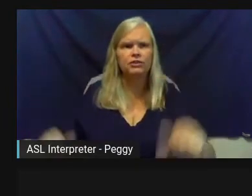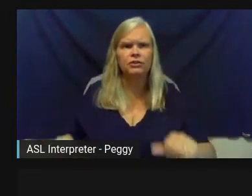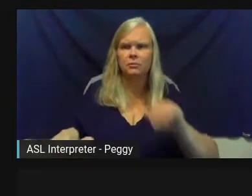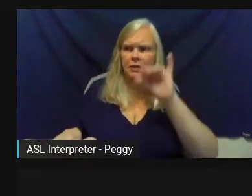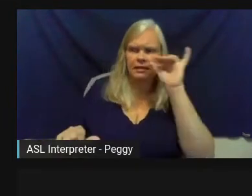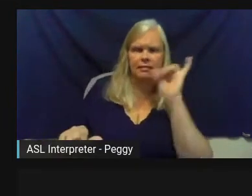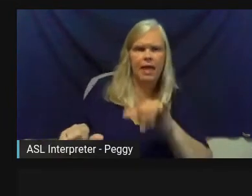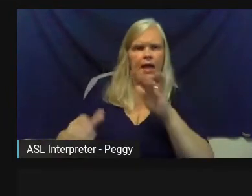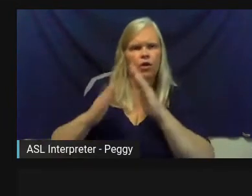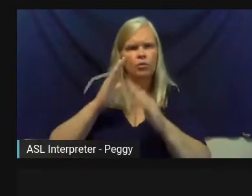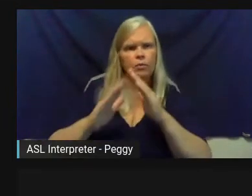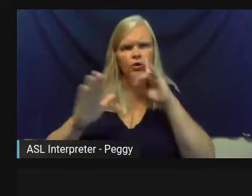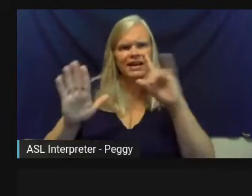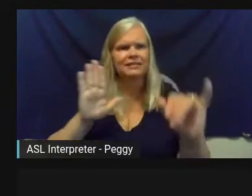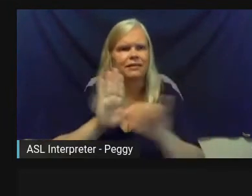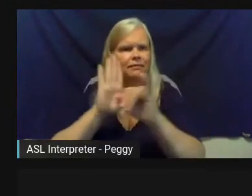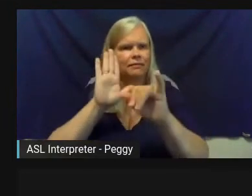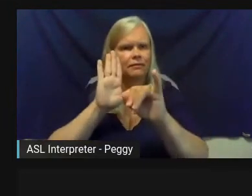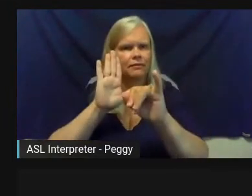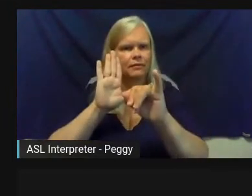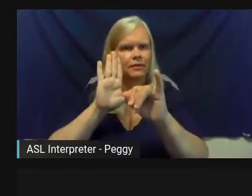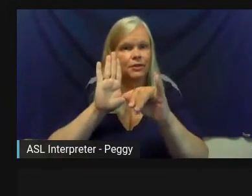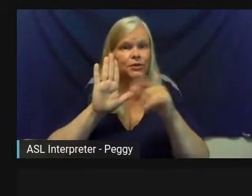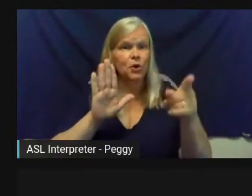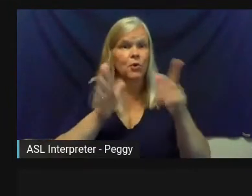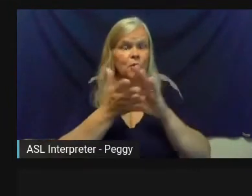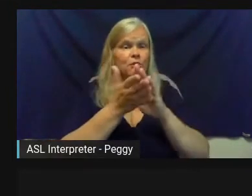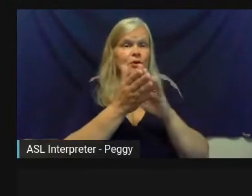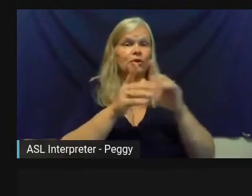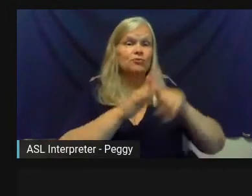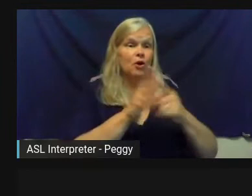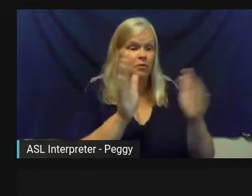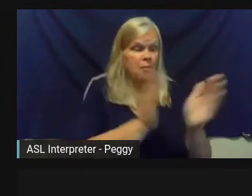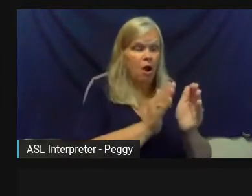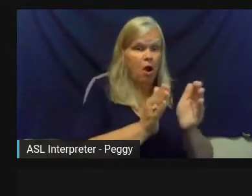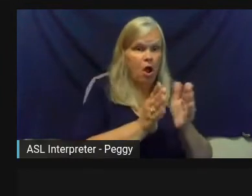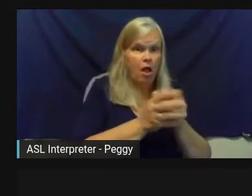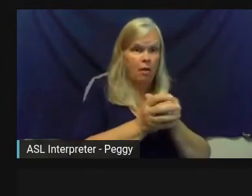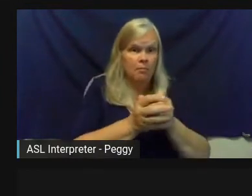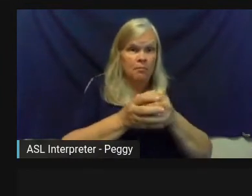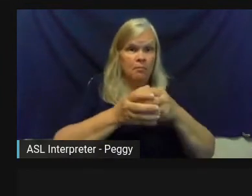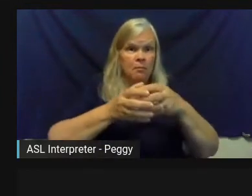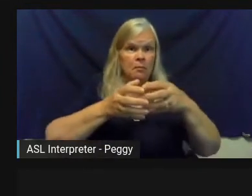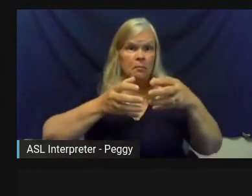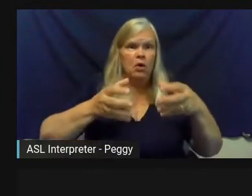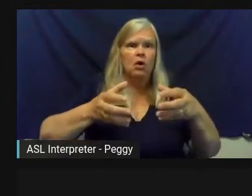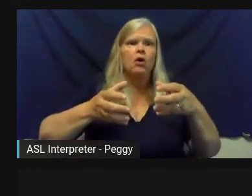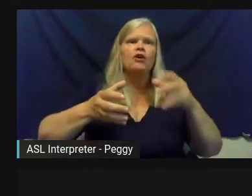go bigger, that's often where more challenges and more opinions and more people are involved.